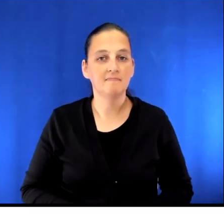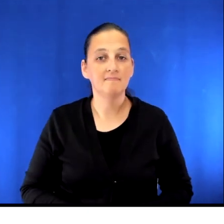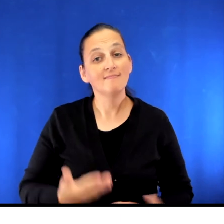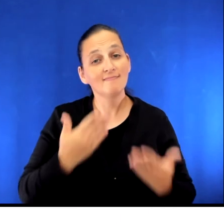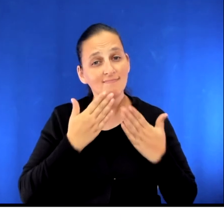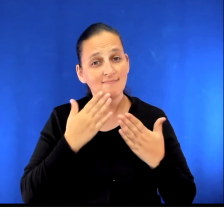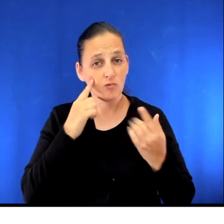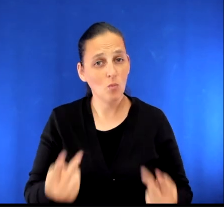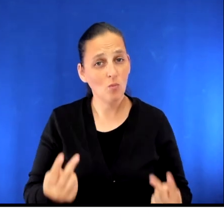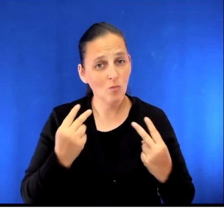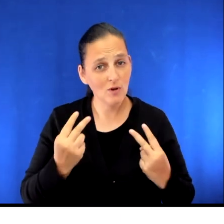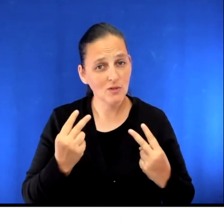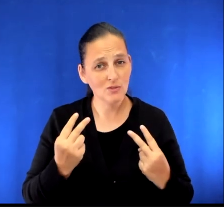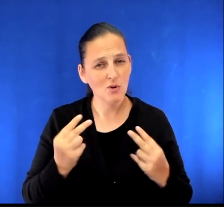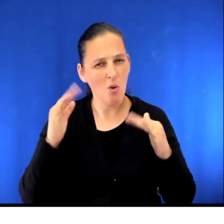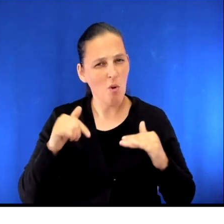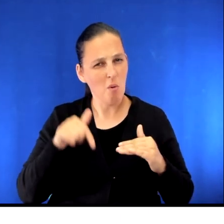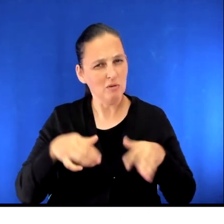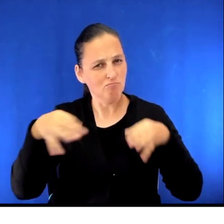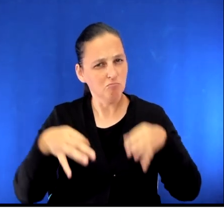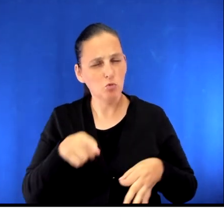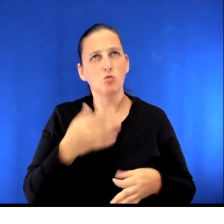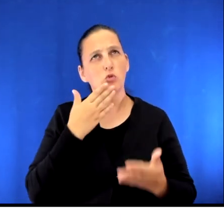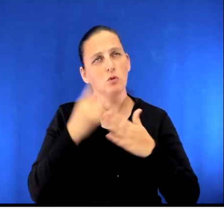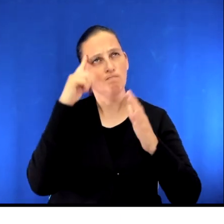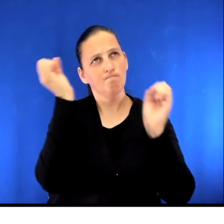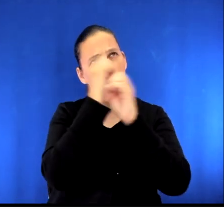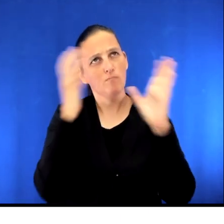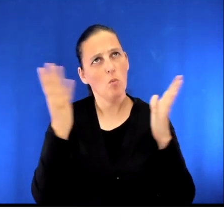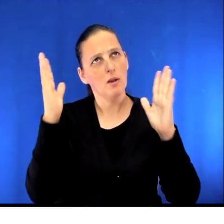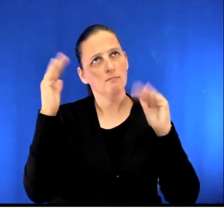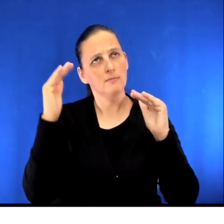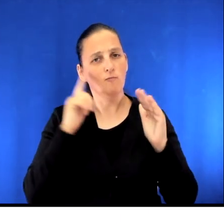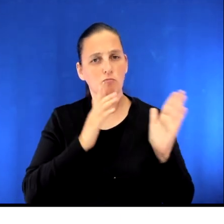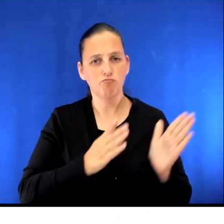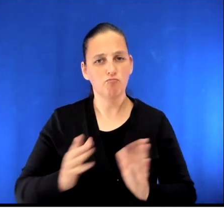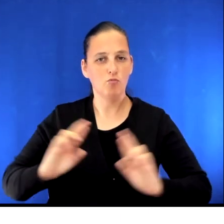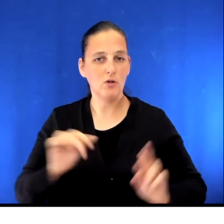Thank you for watching. We hope this is giving you a good idea of what to expect as you prepare for your surgery.